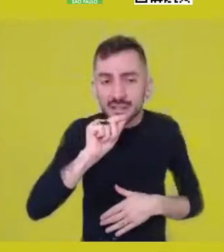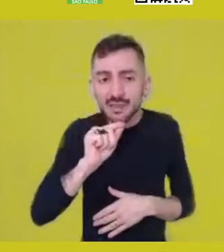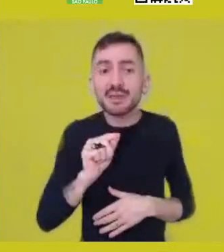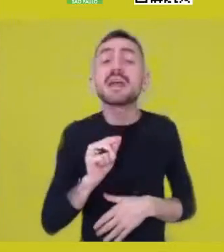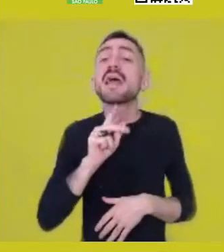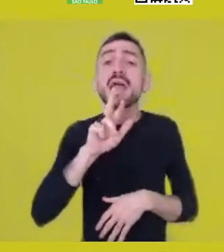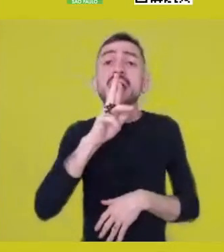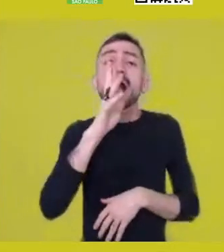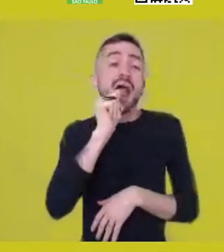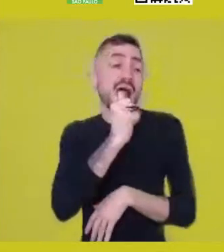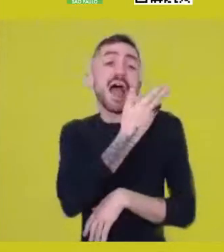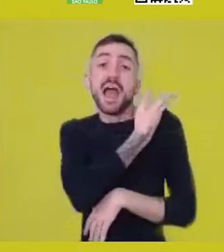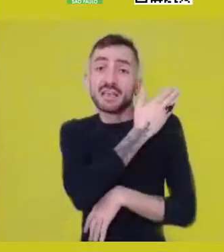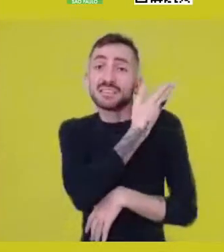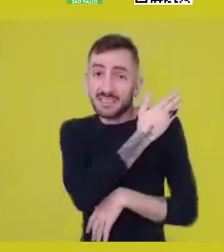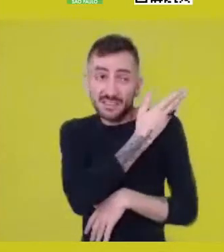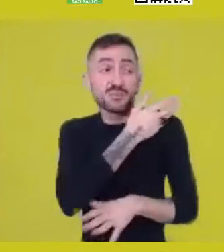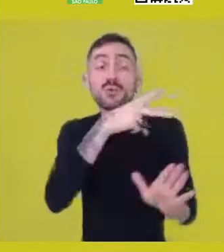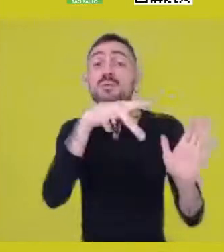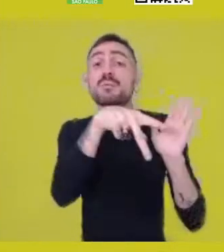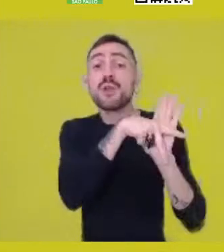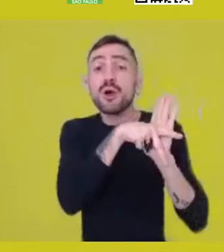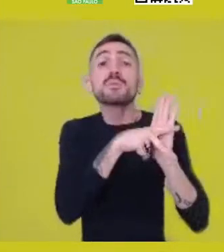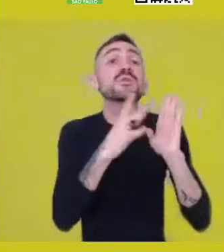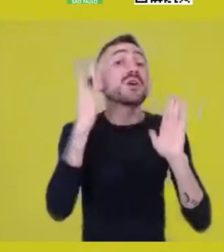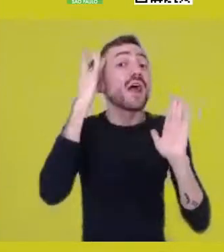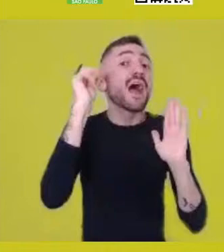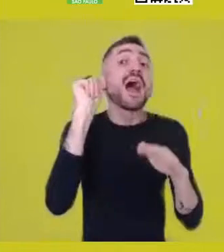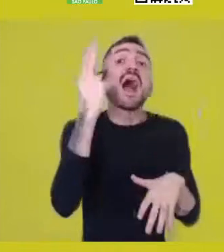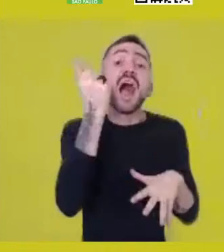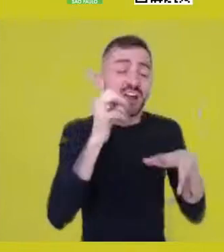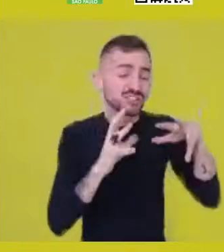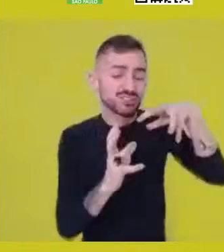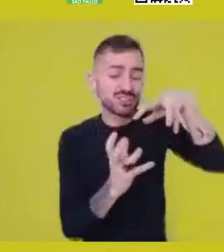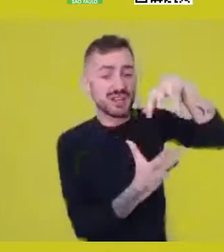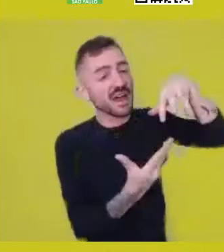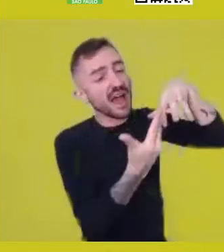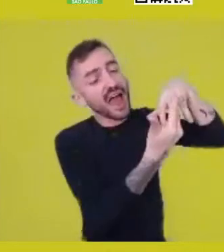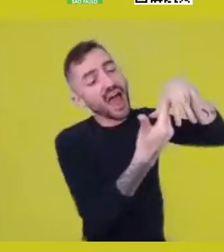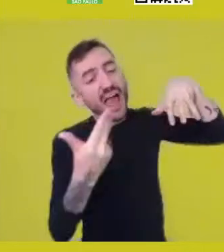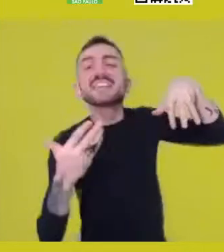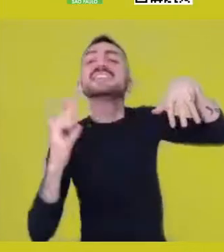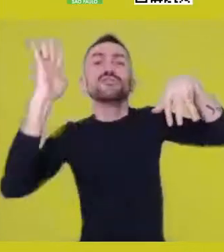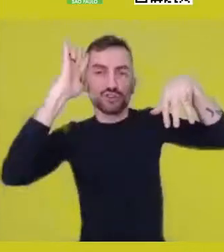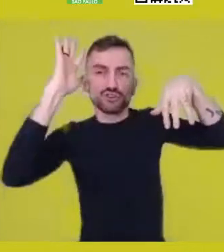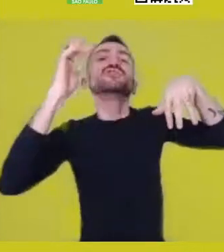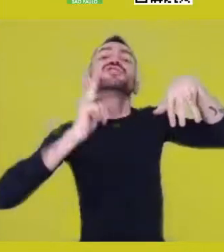to believe that only the West has produced speculative thought,